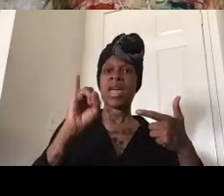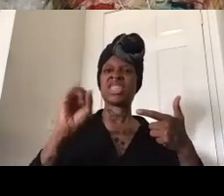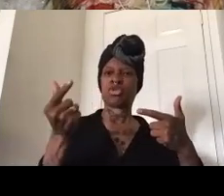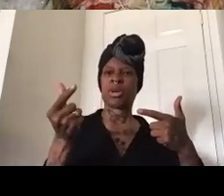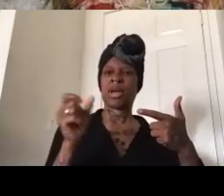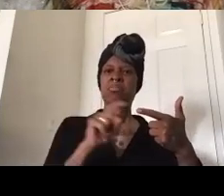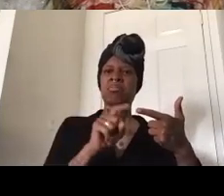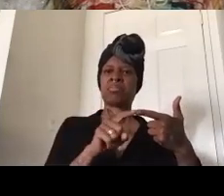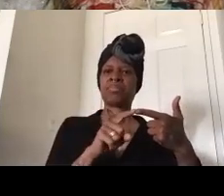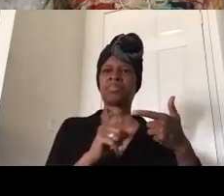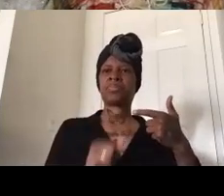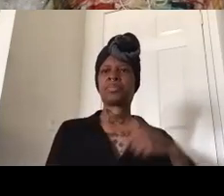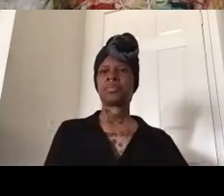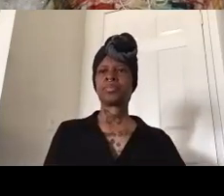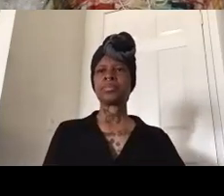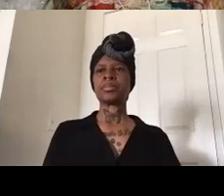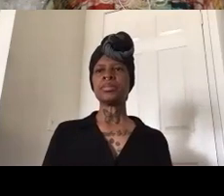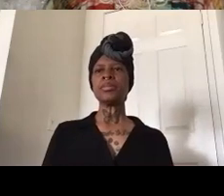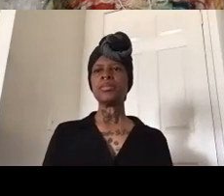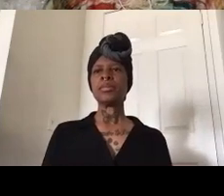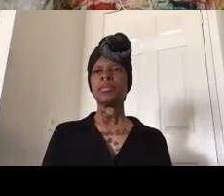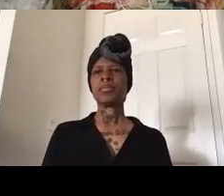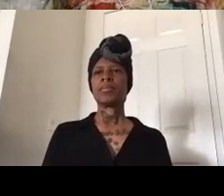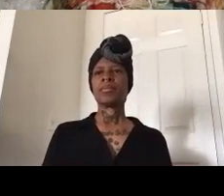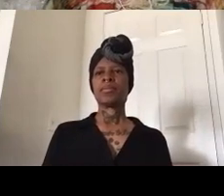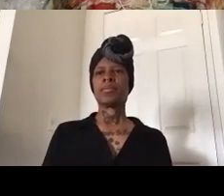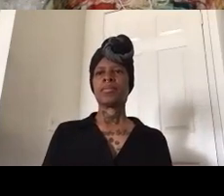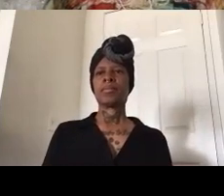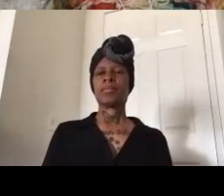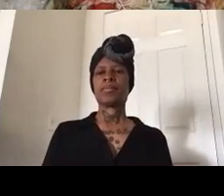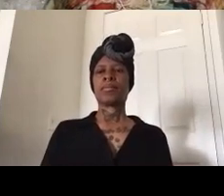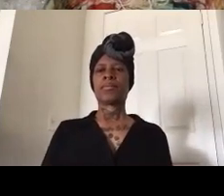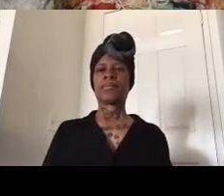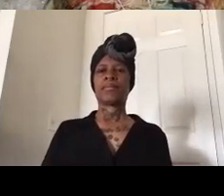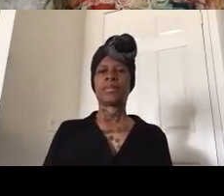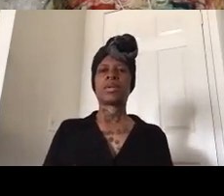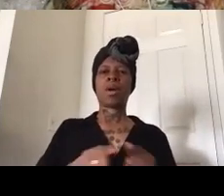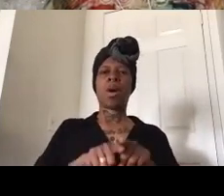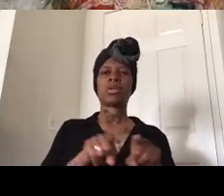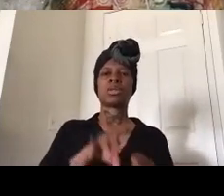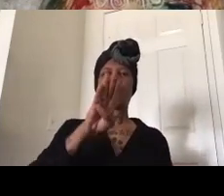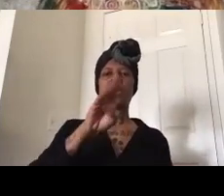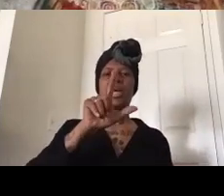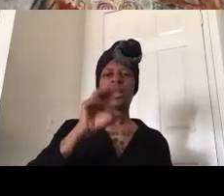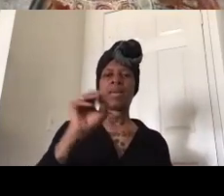blm los angeles on instagram and blmla on twitter okay so i hope that you